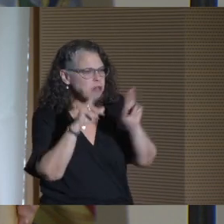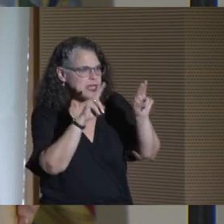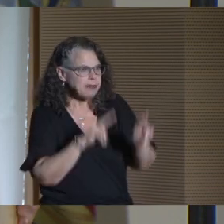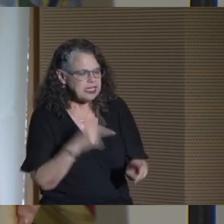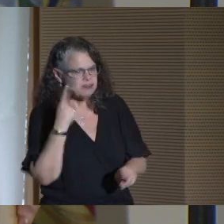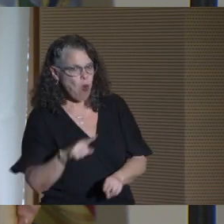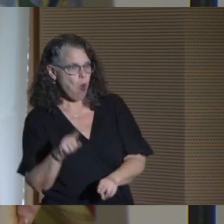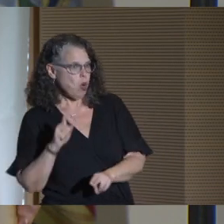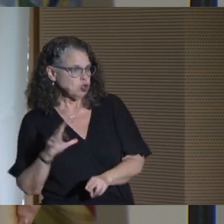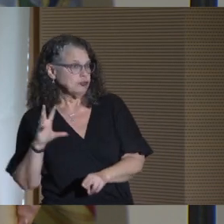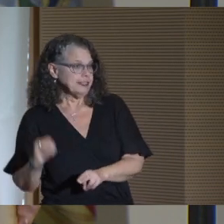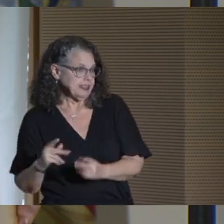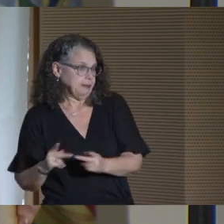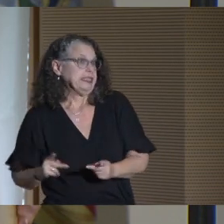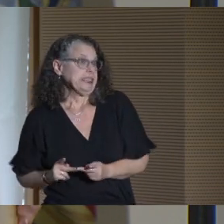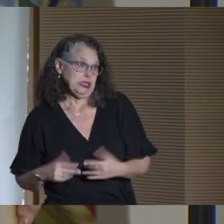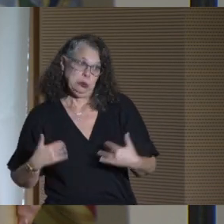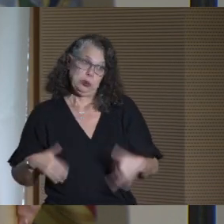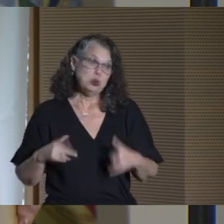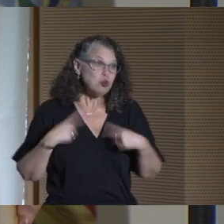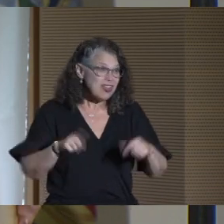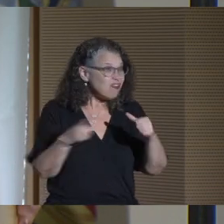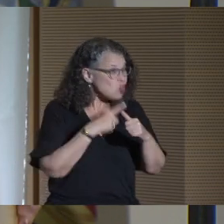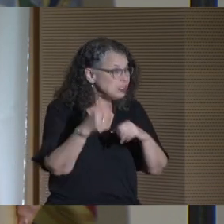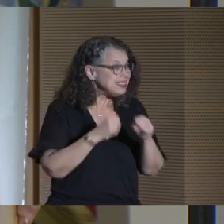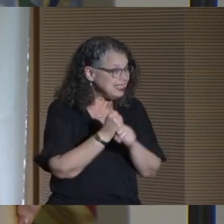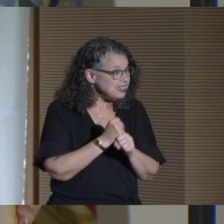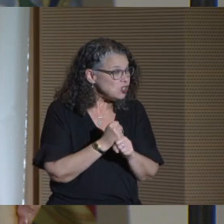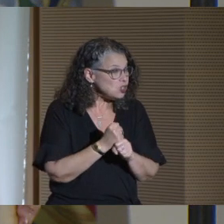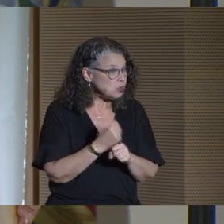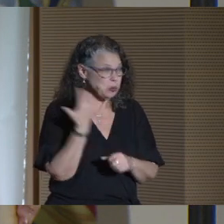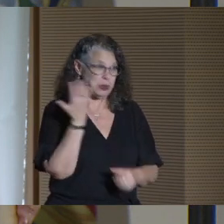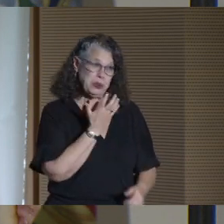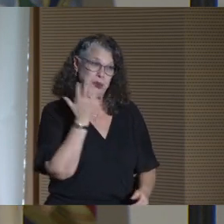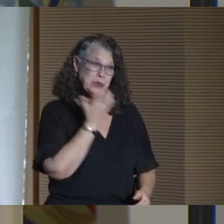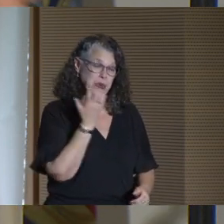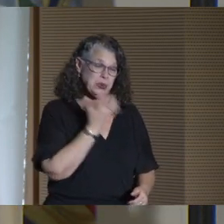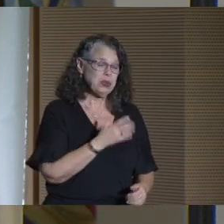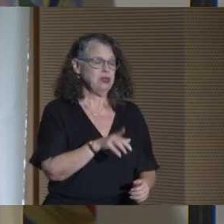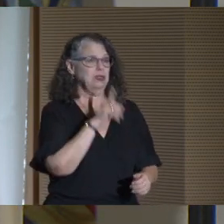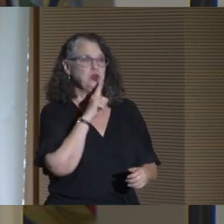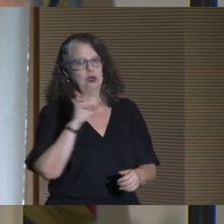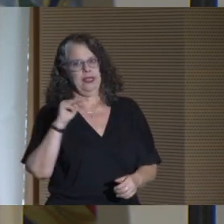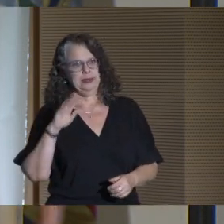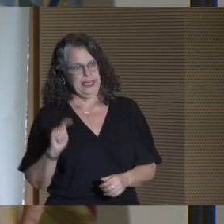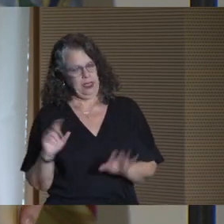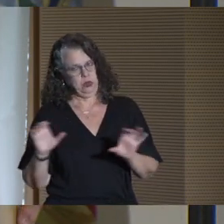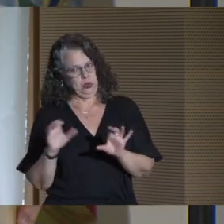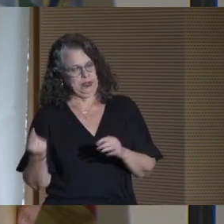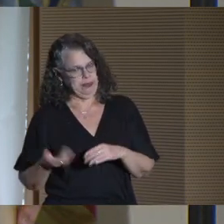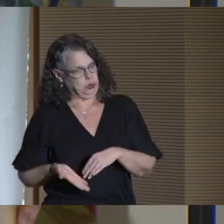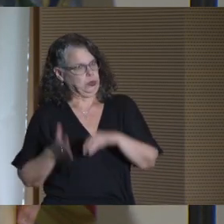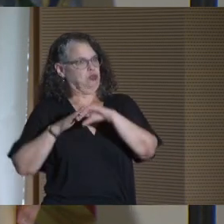for just 150 slots in the first year. I'm sure the MTA is going to do something